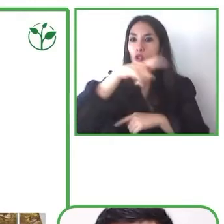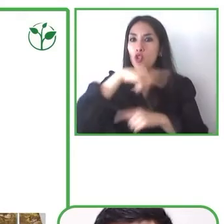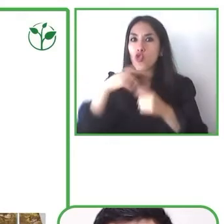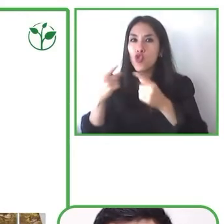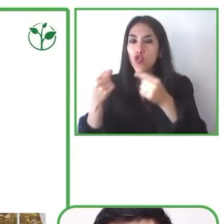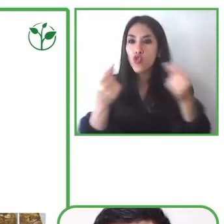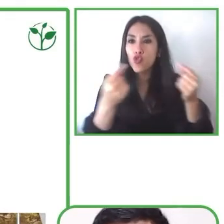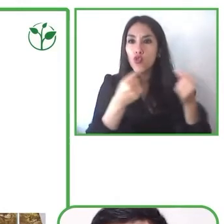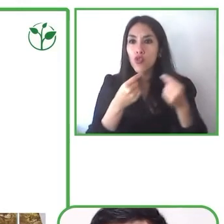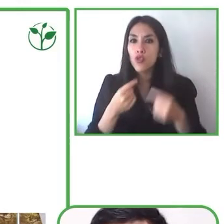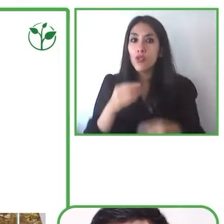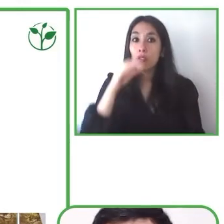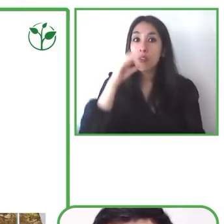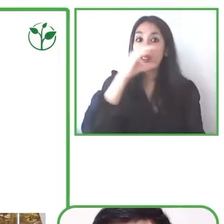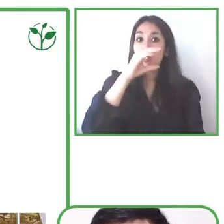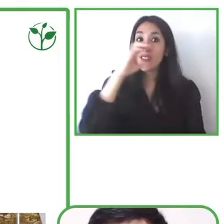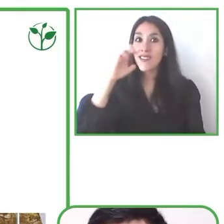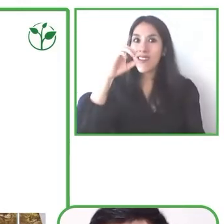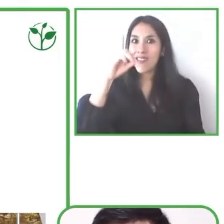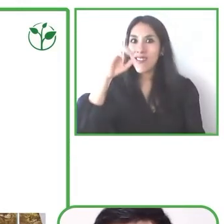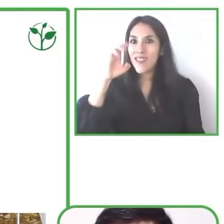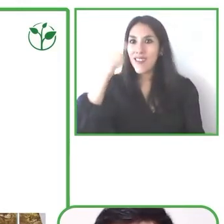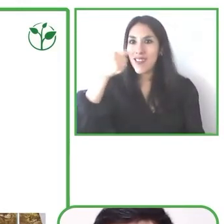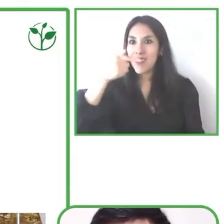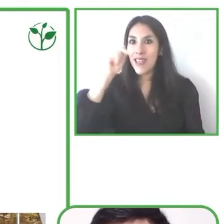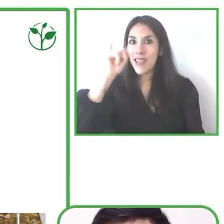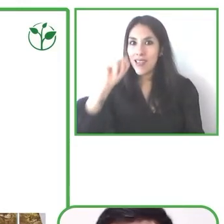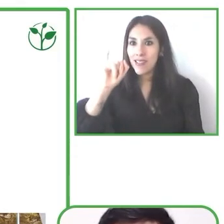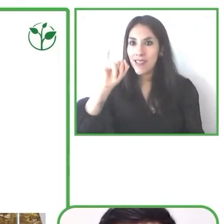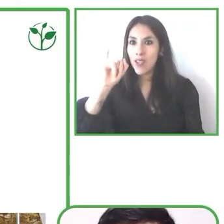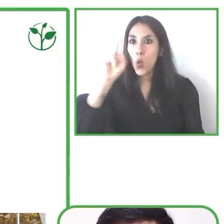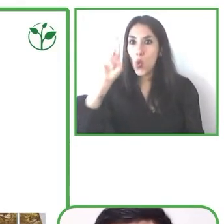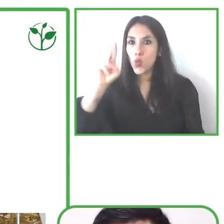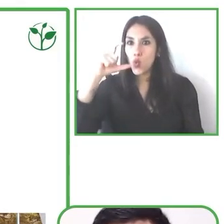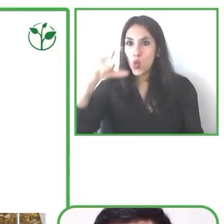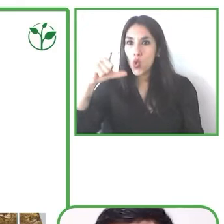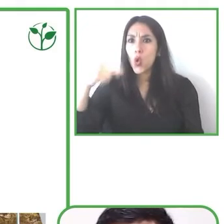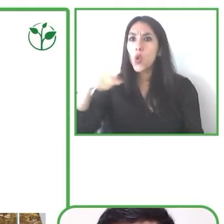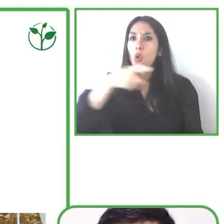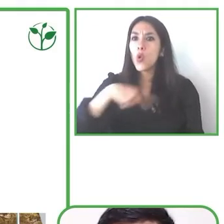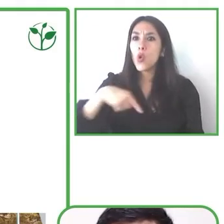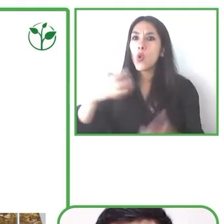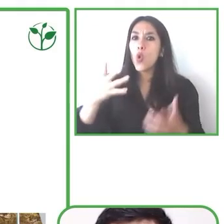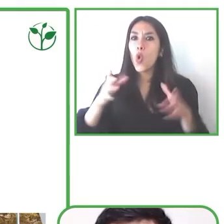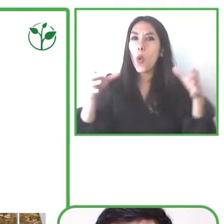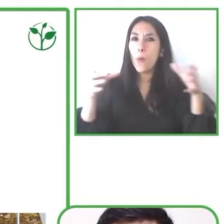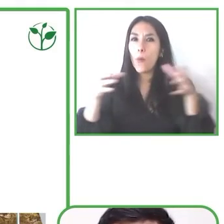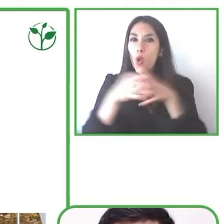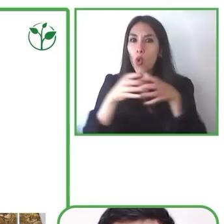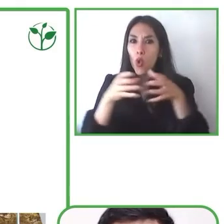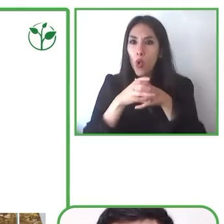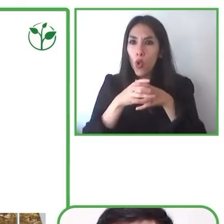CEDETI UC, we are a multi-disciplinary team from the Catholic University in Chile